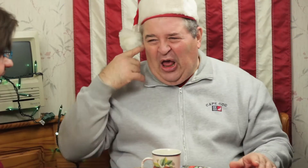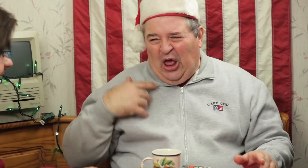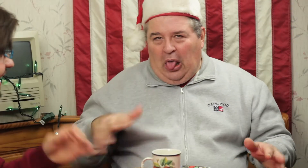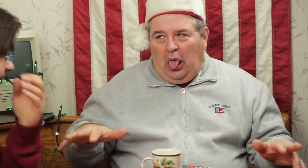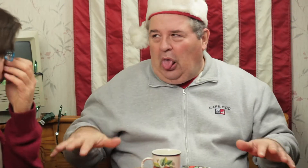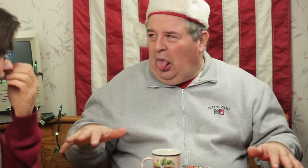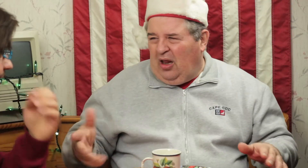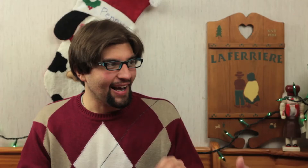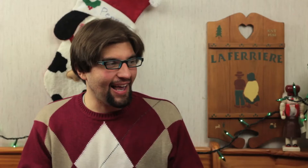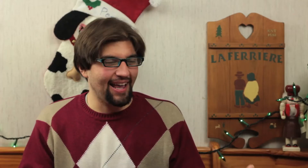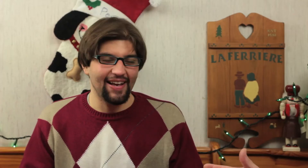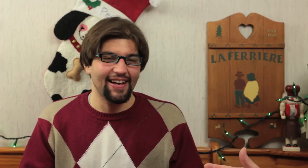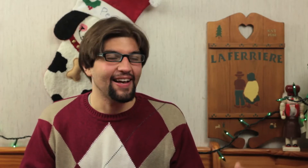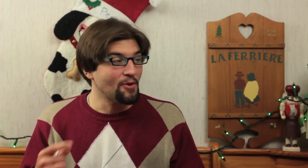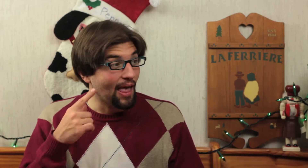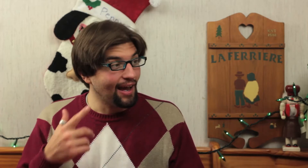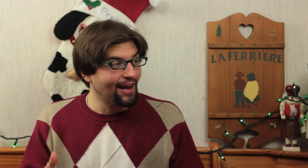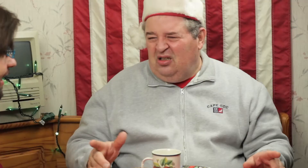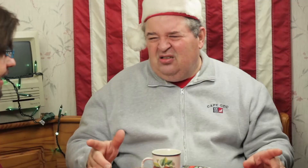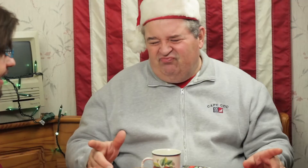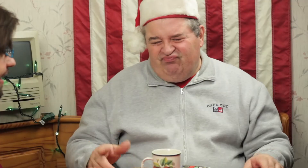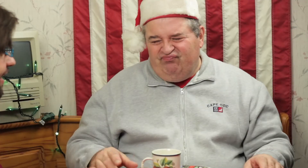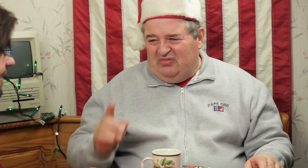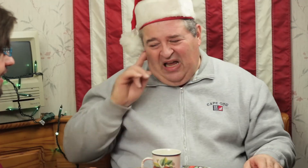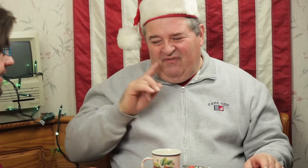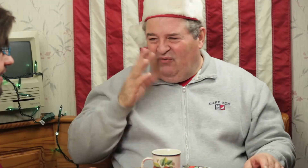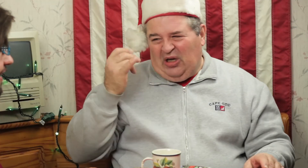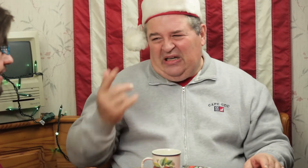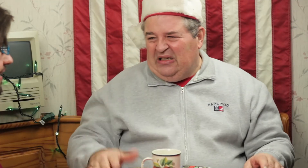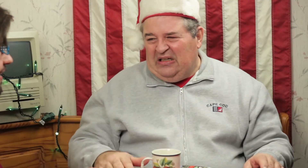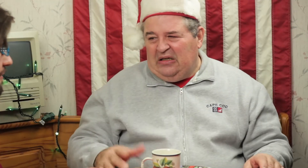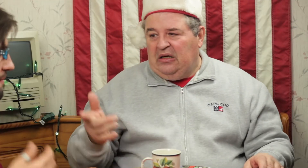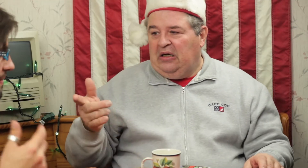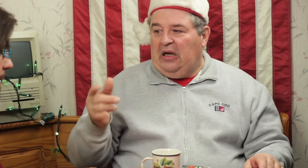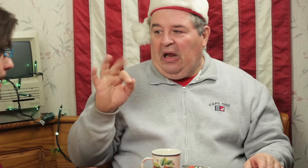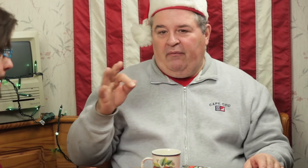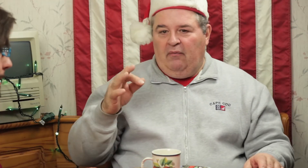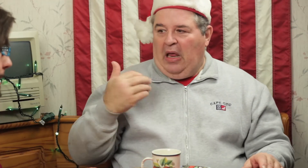I can't hear, i'd just wander. You think? Deaf? Forget it.